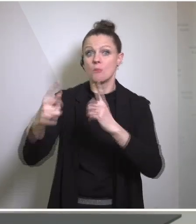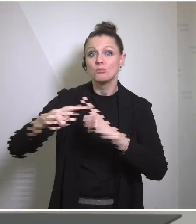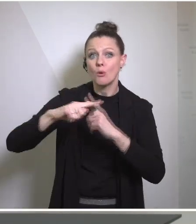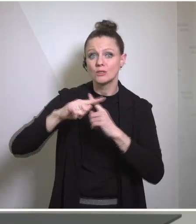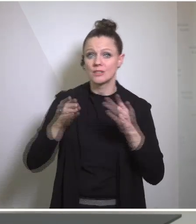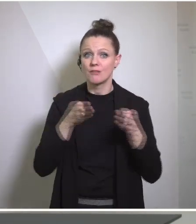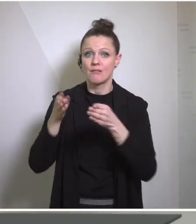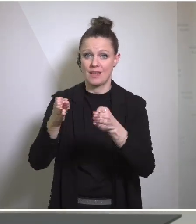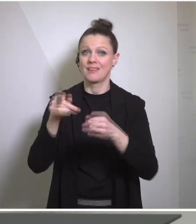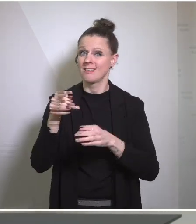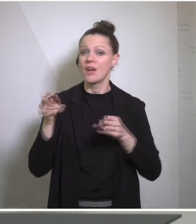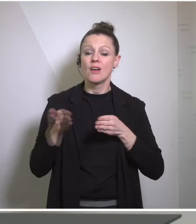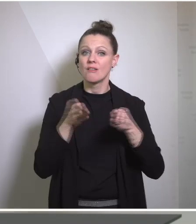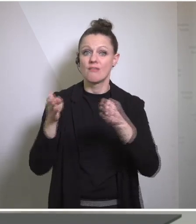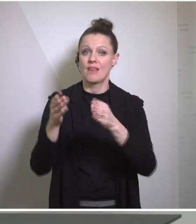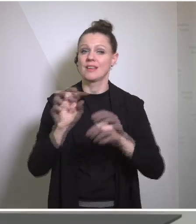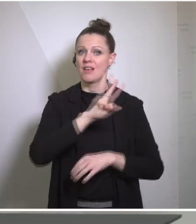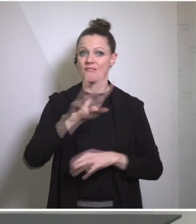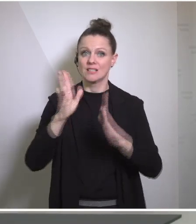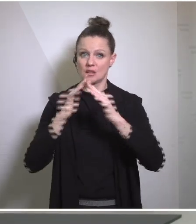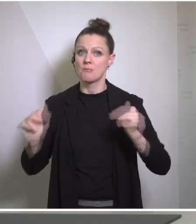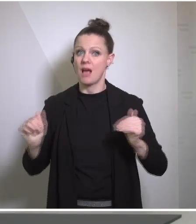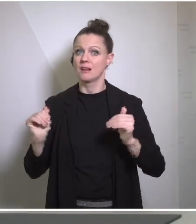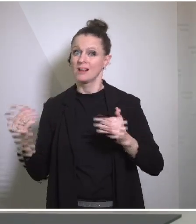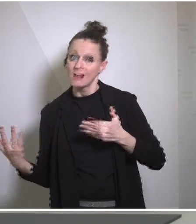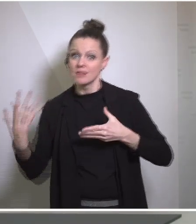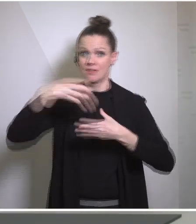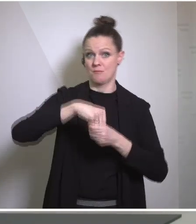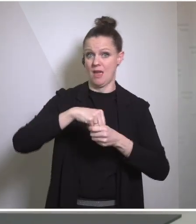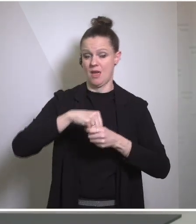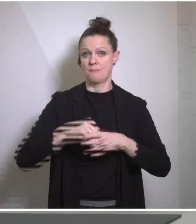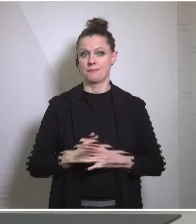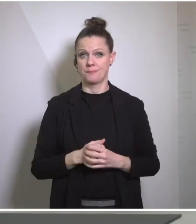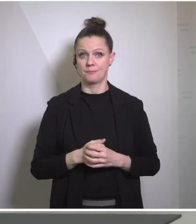a direction in which the Western Balkans is genuinely integrated with Europe. We share the